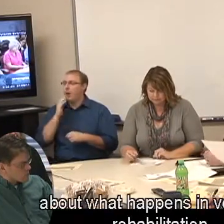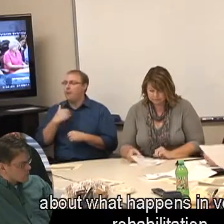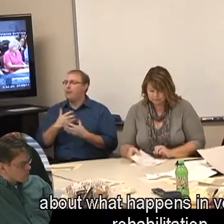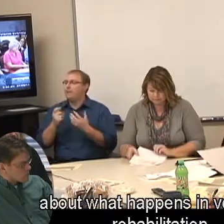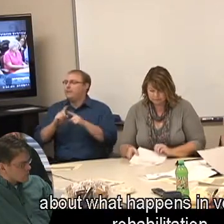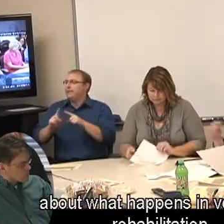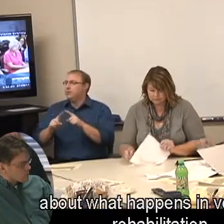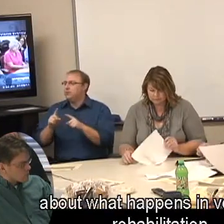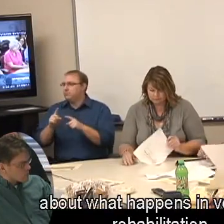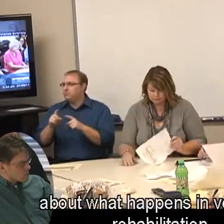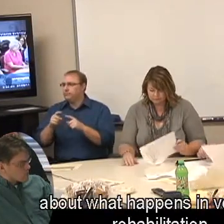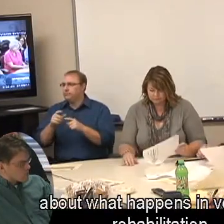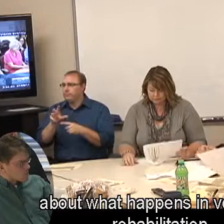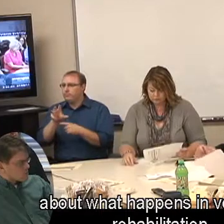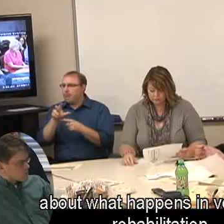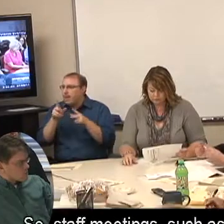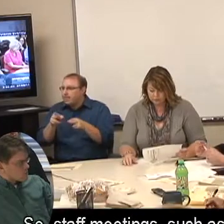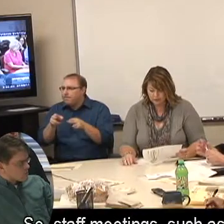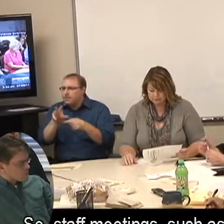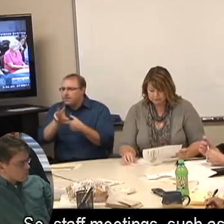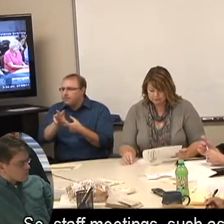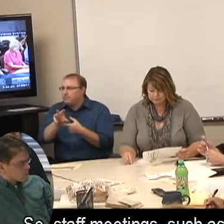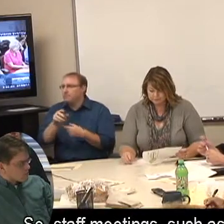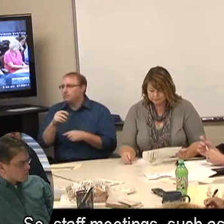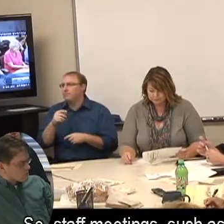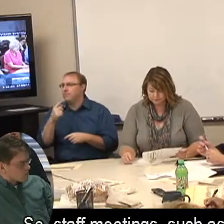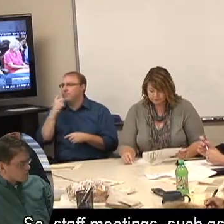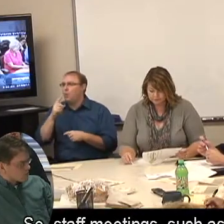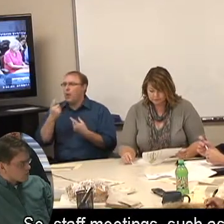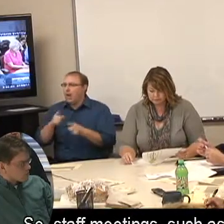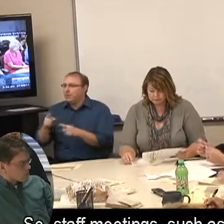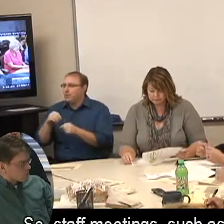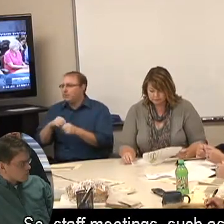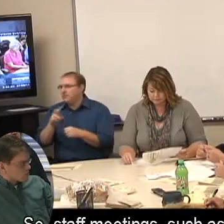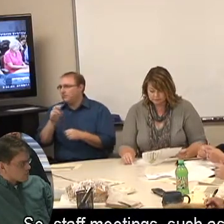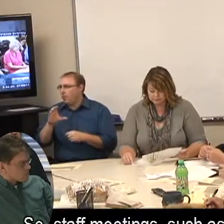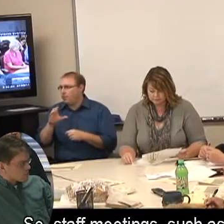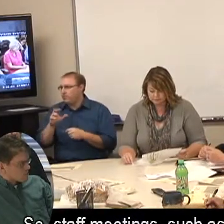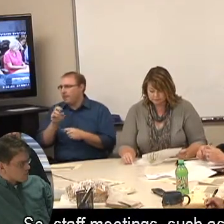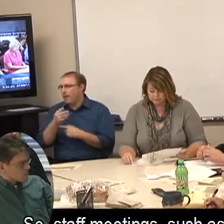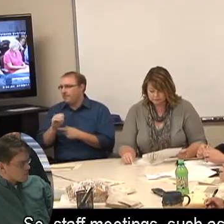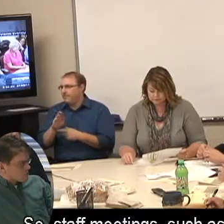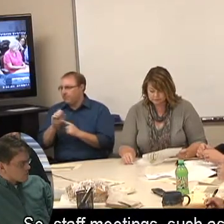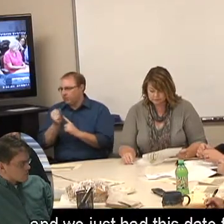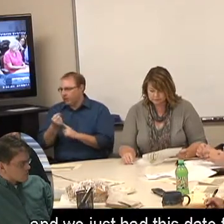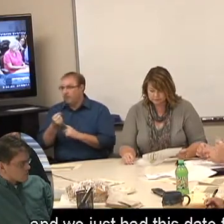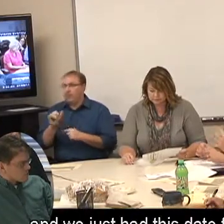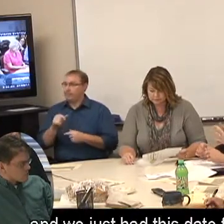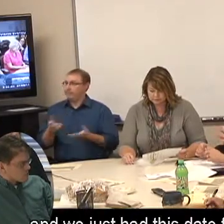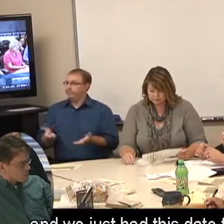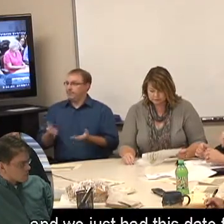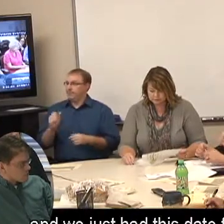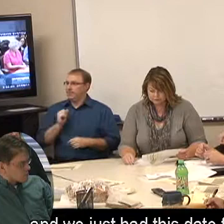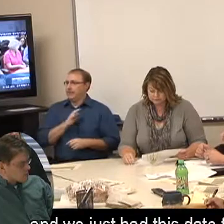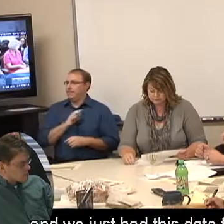about what happens in vocational rehabilitation. So, staff meetings, such as this today, and we just had this date for filming,